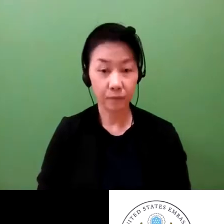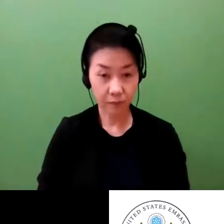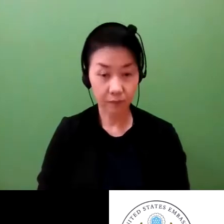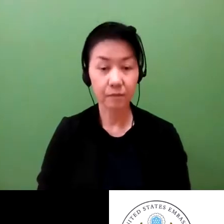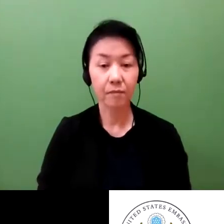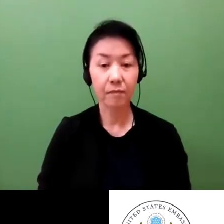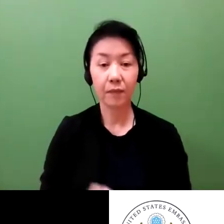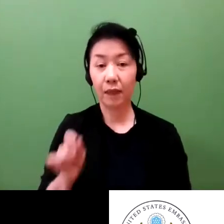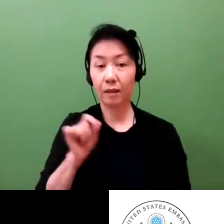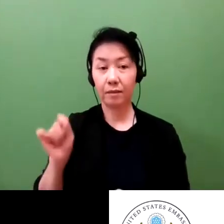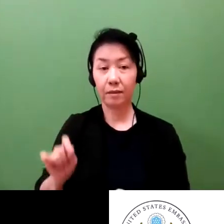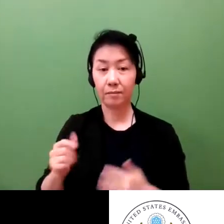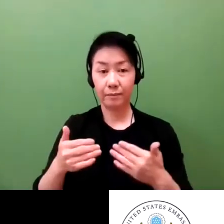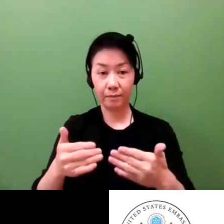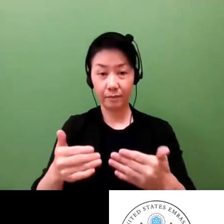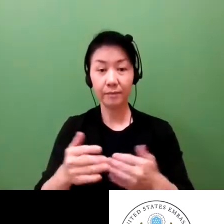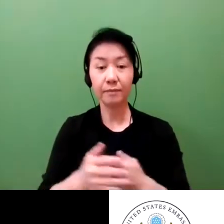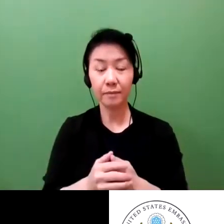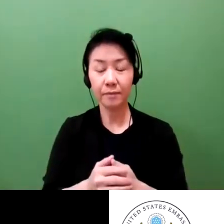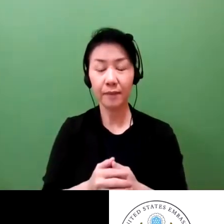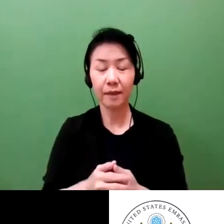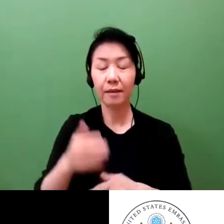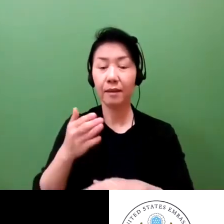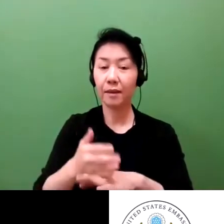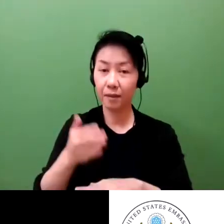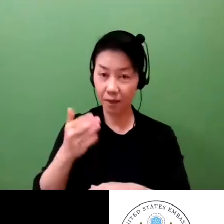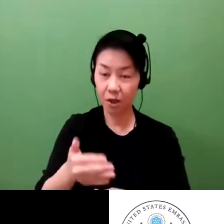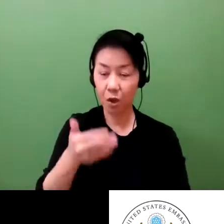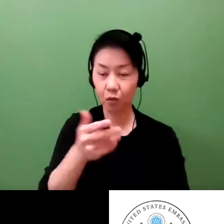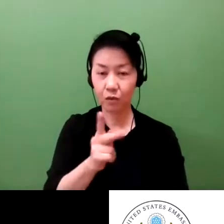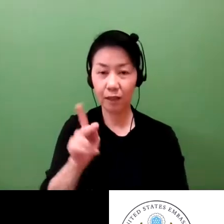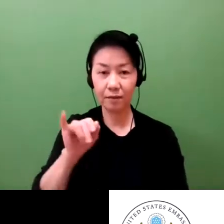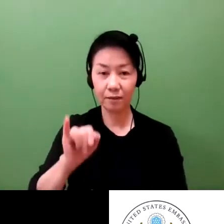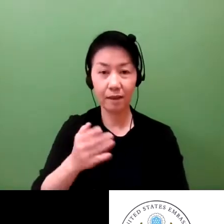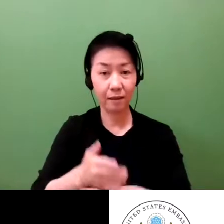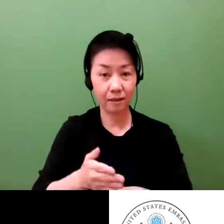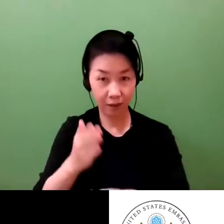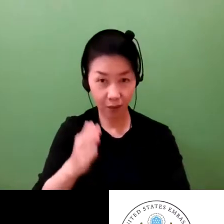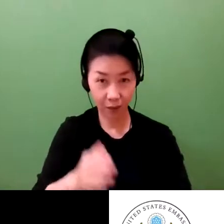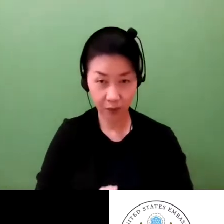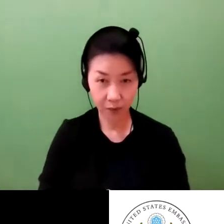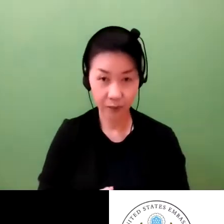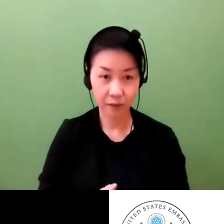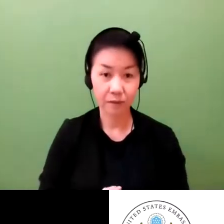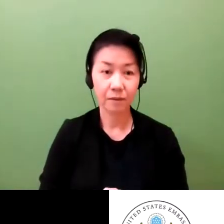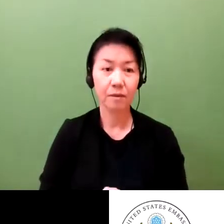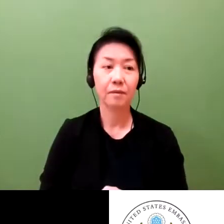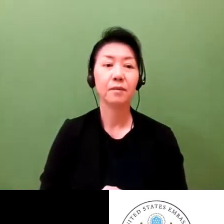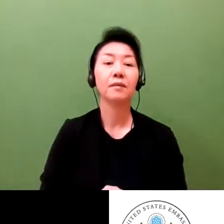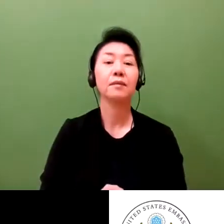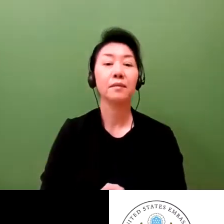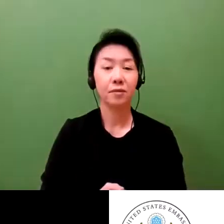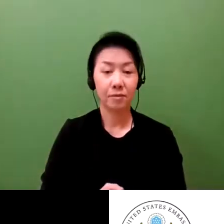Thank you very much, Mr. Kugai. Your list reads like a gallery of Japanese legendary